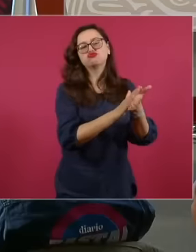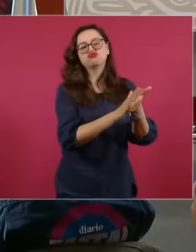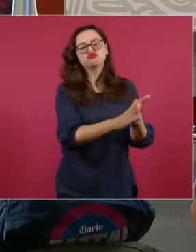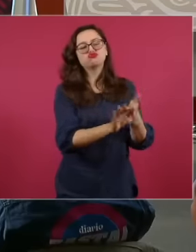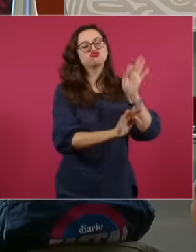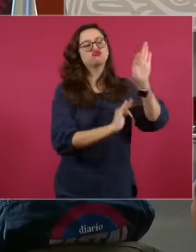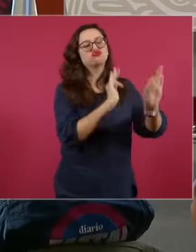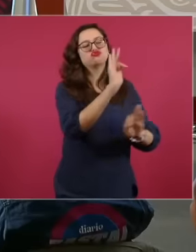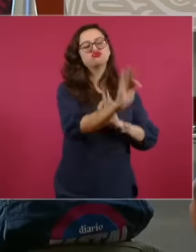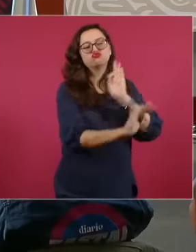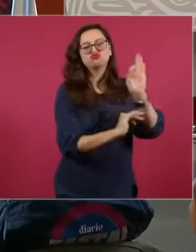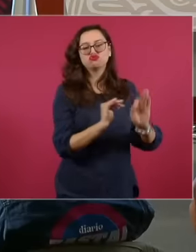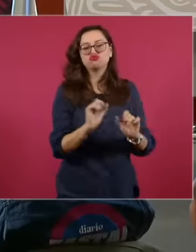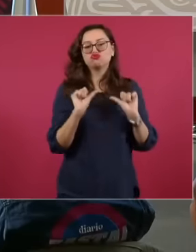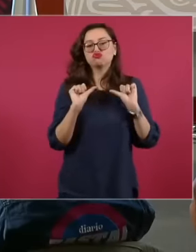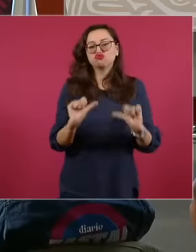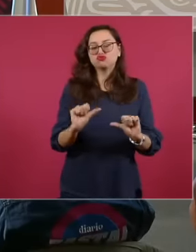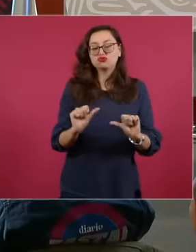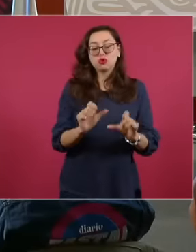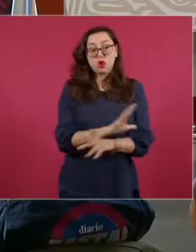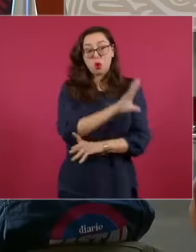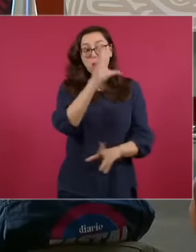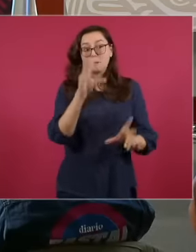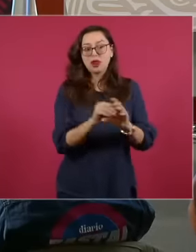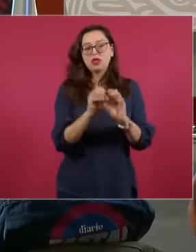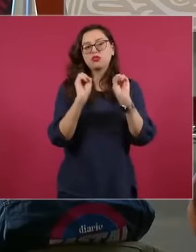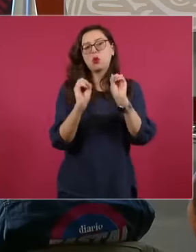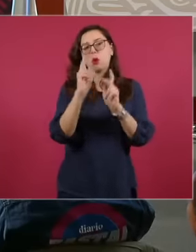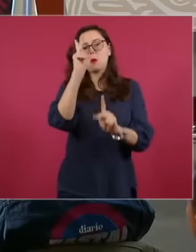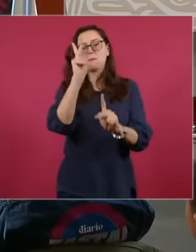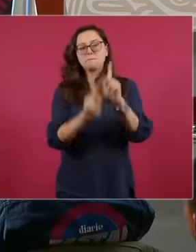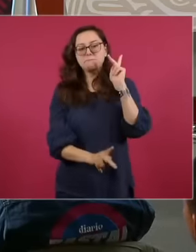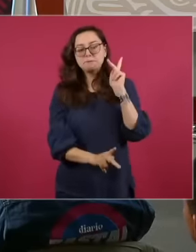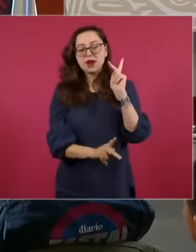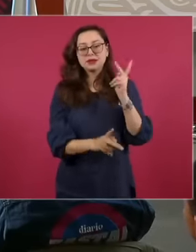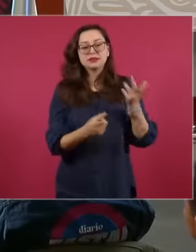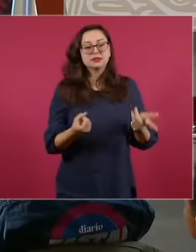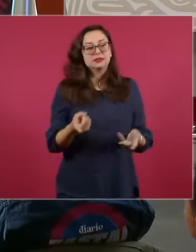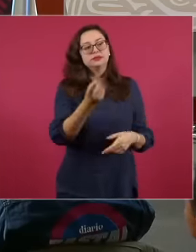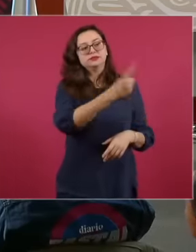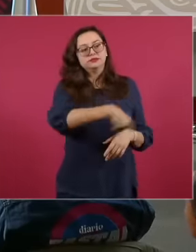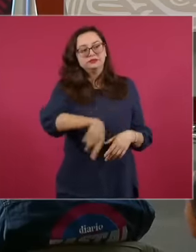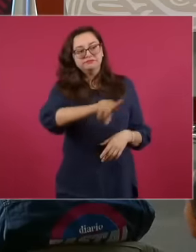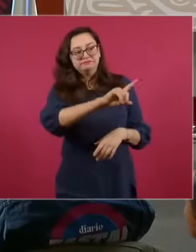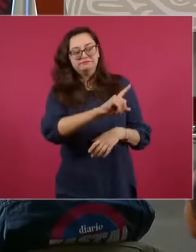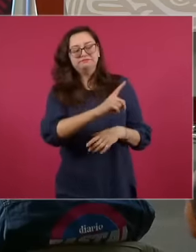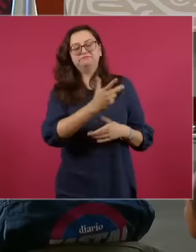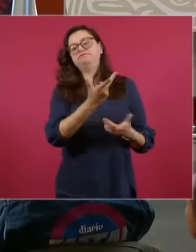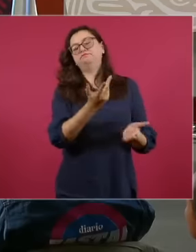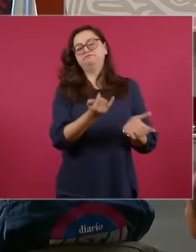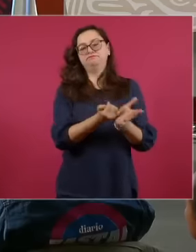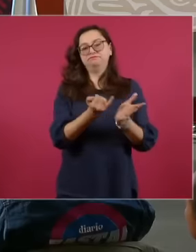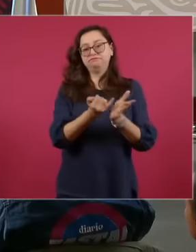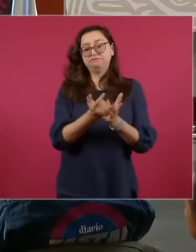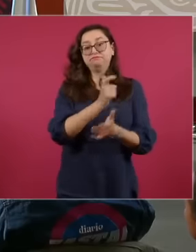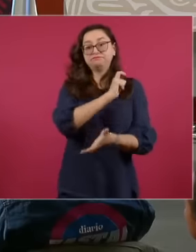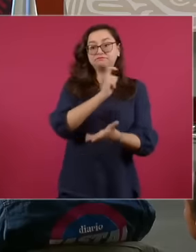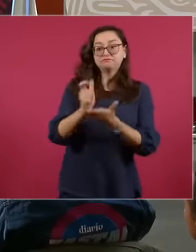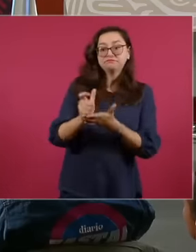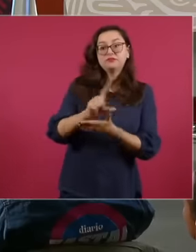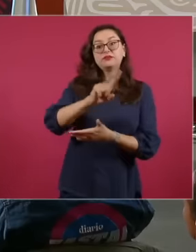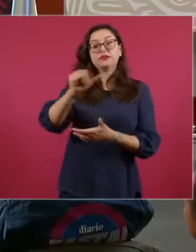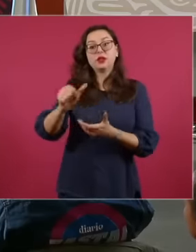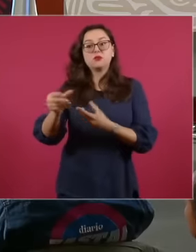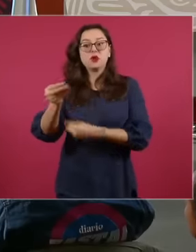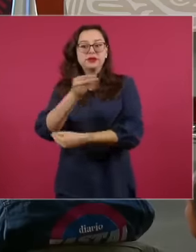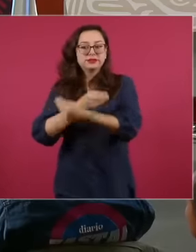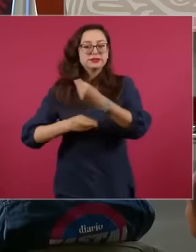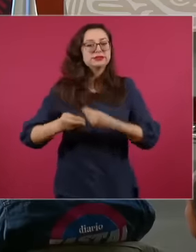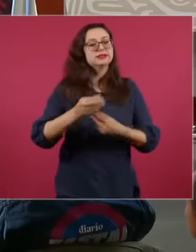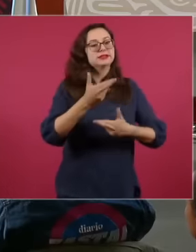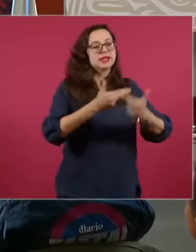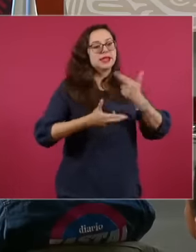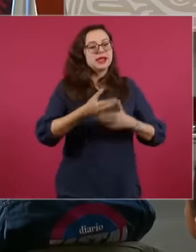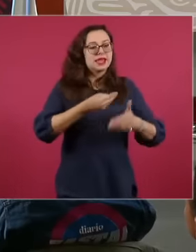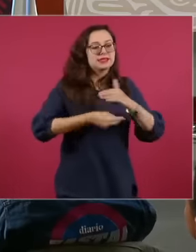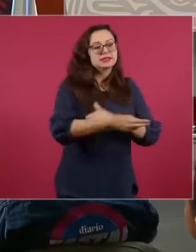totally or partially the payment of contributions and their accessories to grant subsidies or